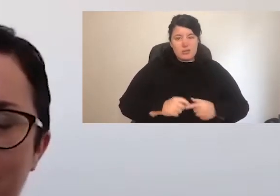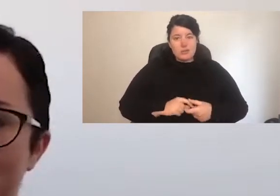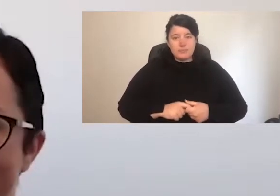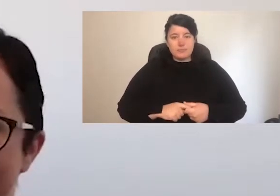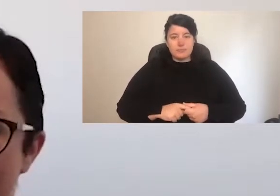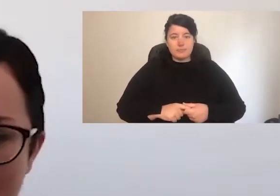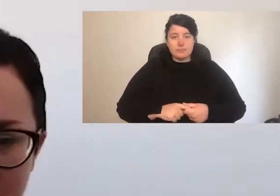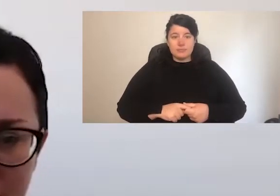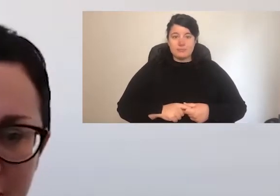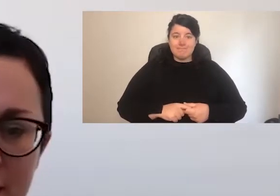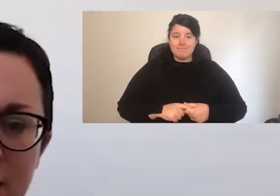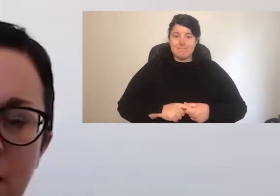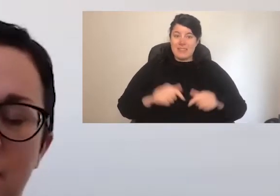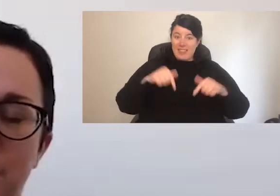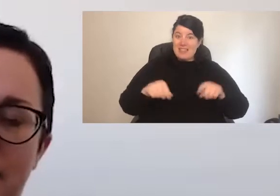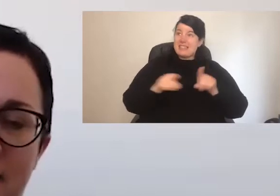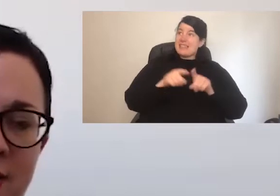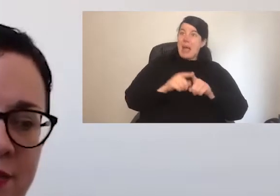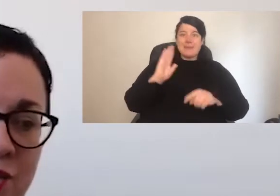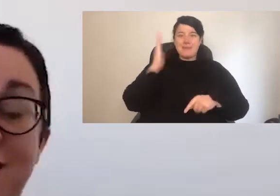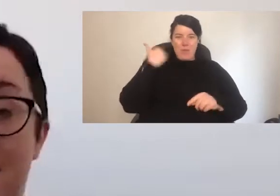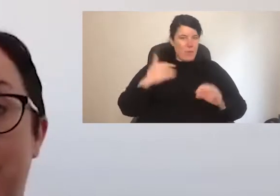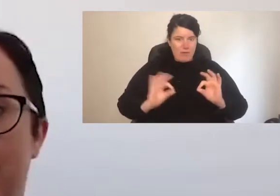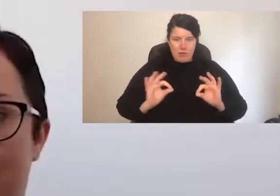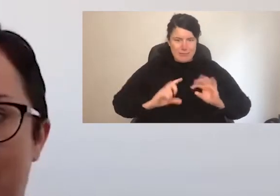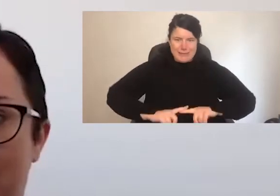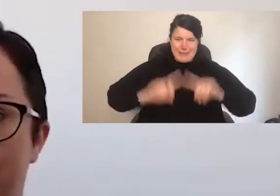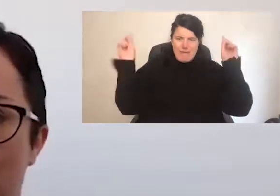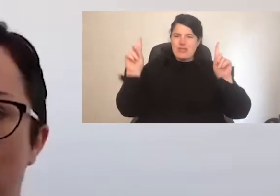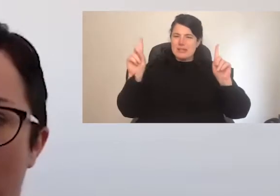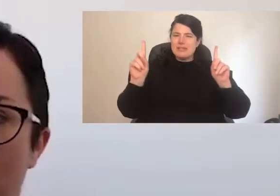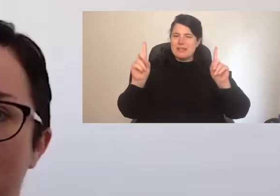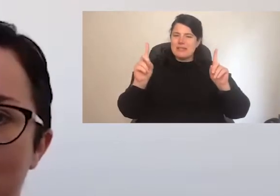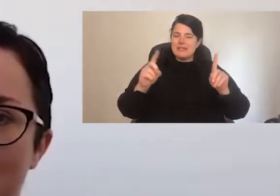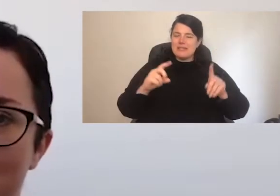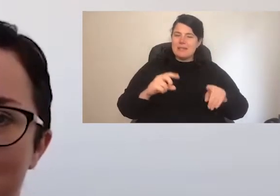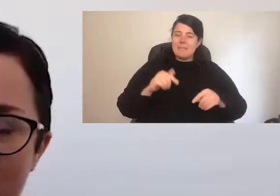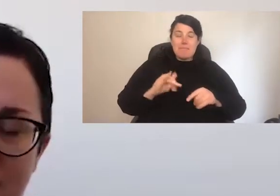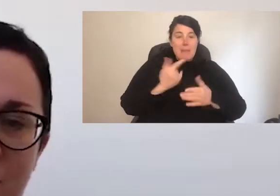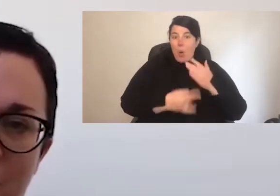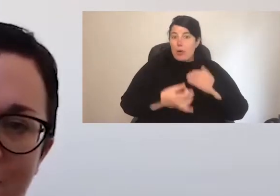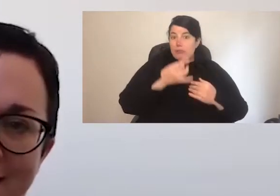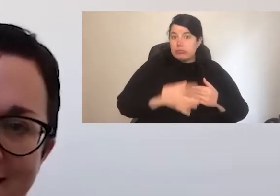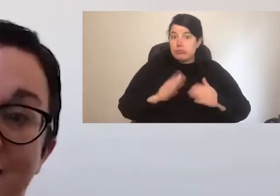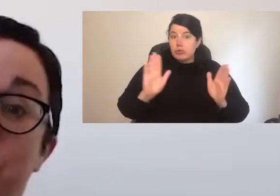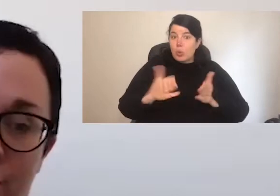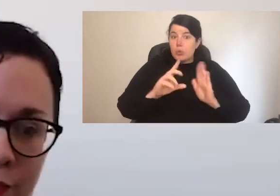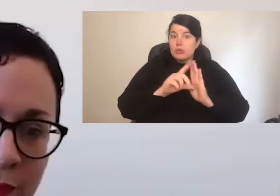business-as-usual, but even if it's just a temporary new normal, it's definitely one we can improve.